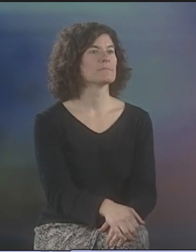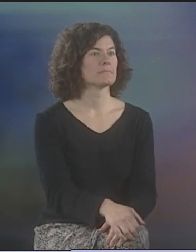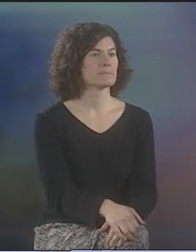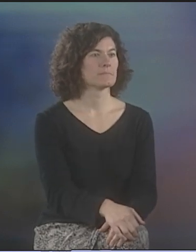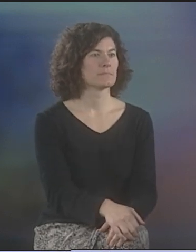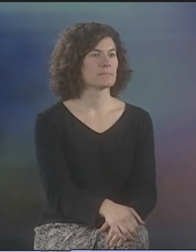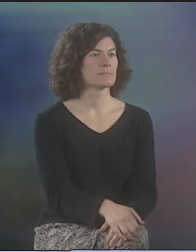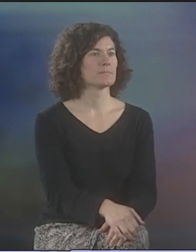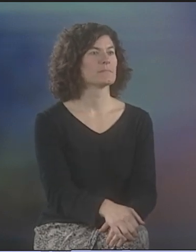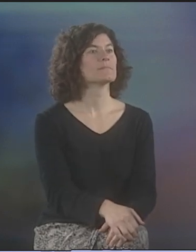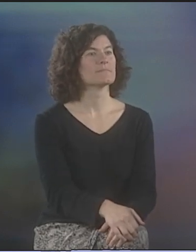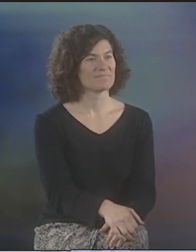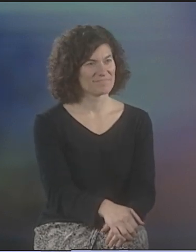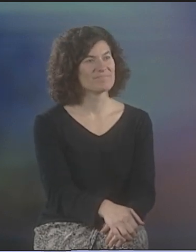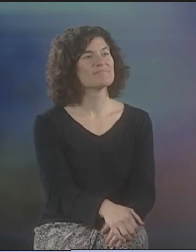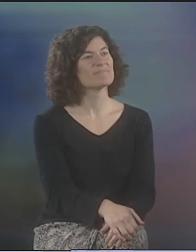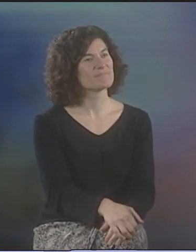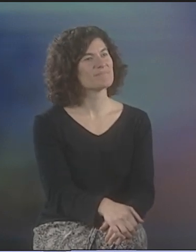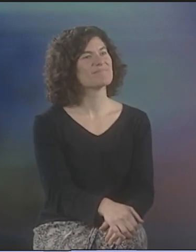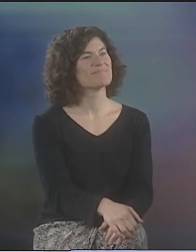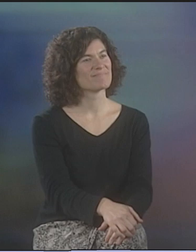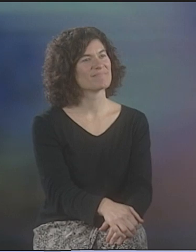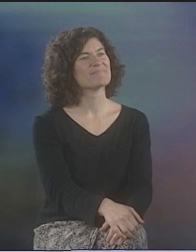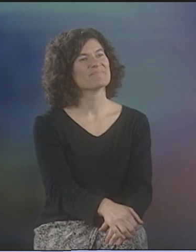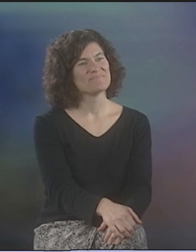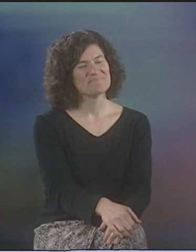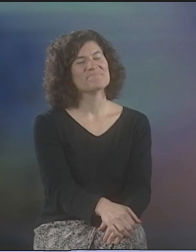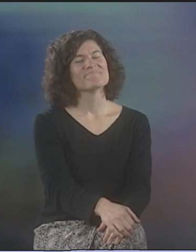YEAH, AND SHE MOVED TO SWEDEN. MM-HMM.